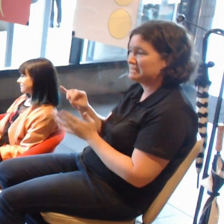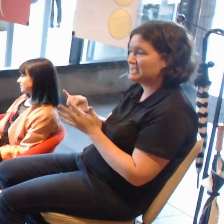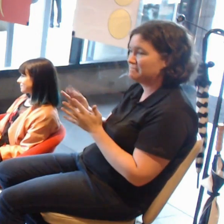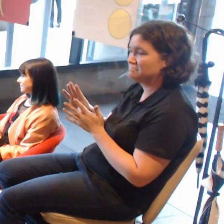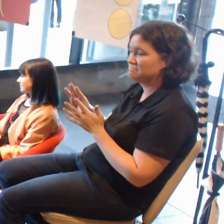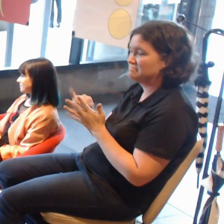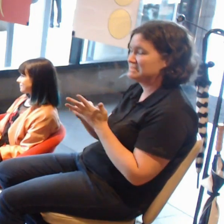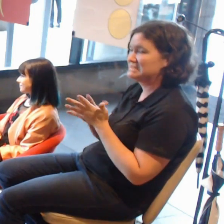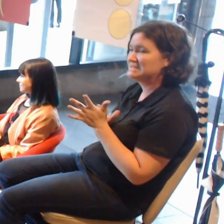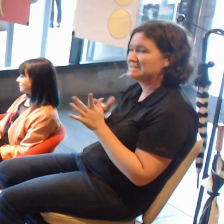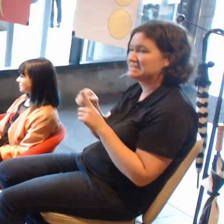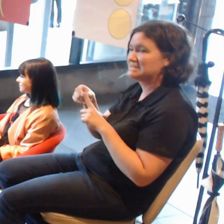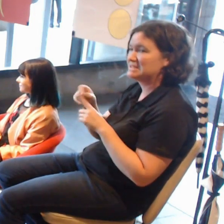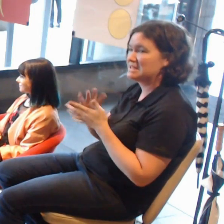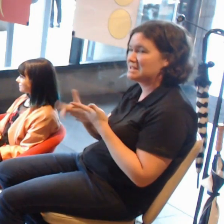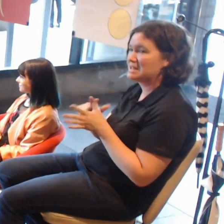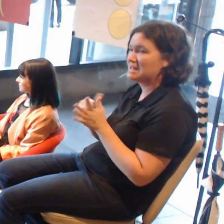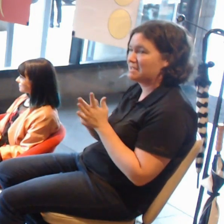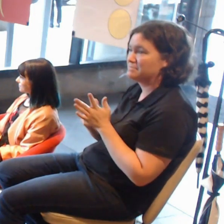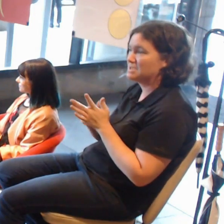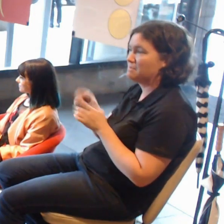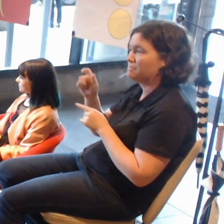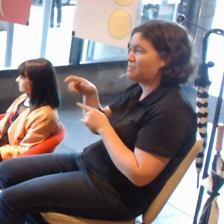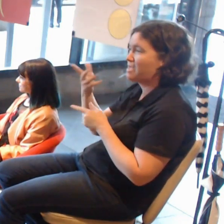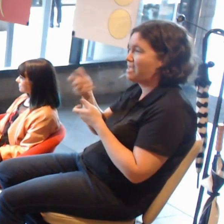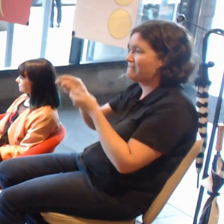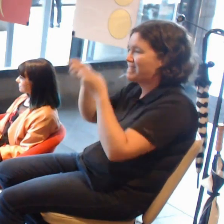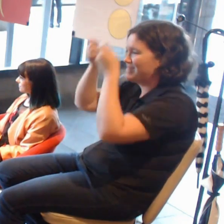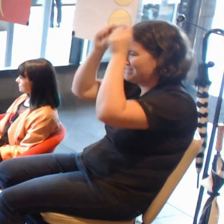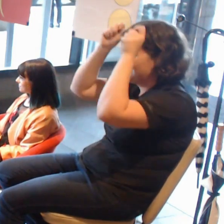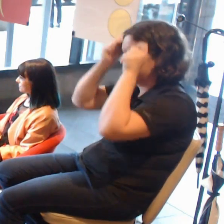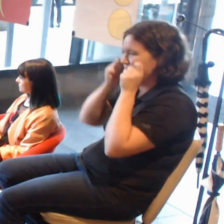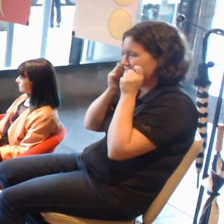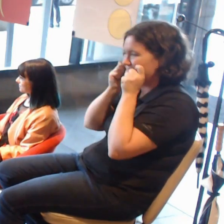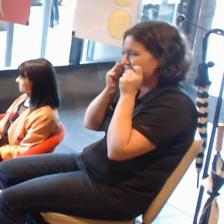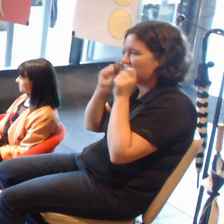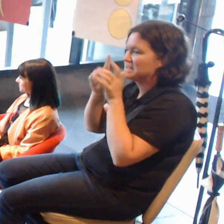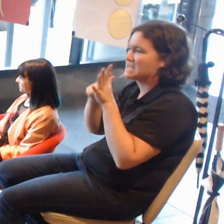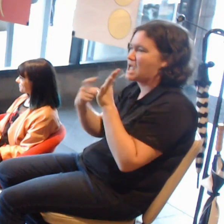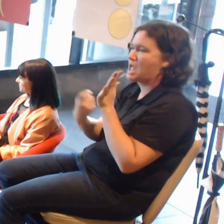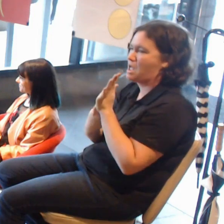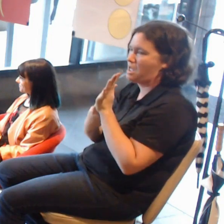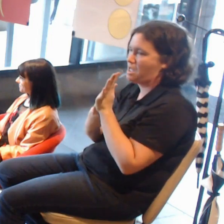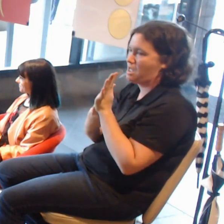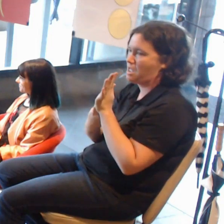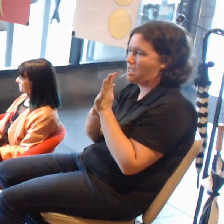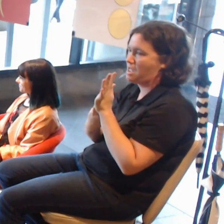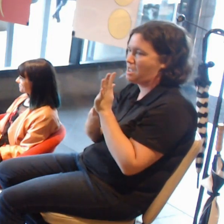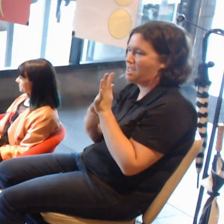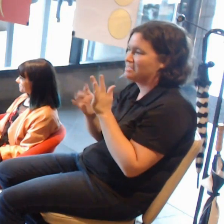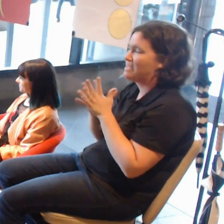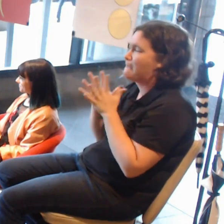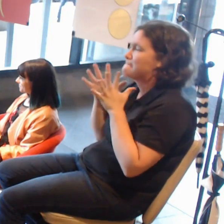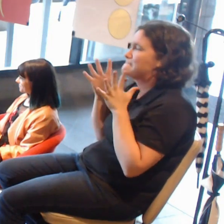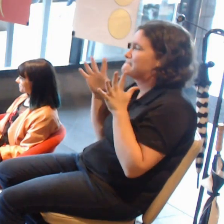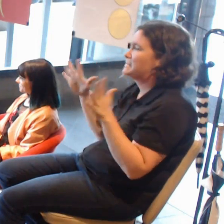where someone has put an animal mask on their face, that is augmented reality. And that is one of the largest augmented reality platforms out there.